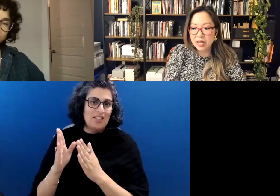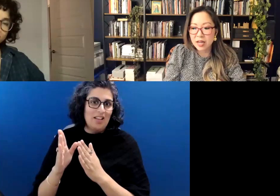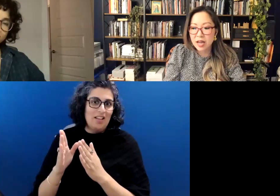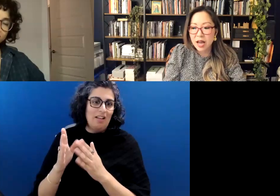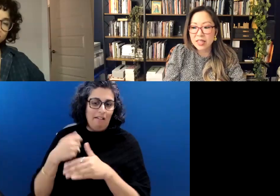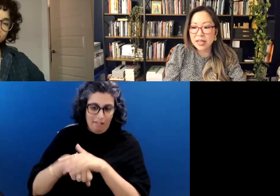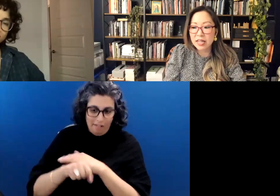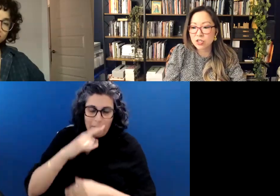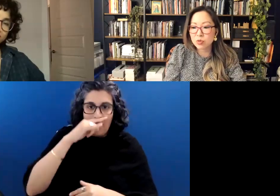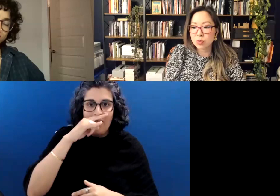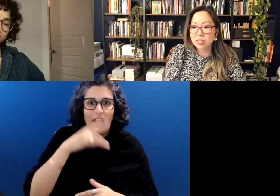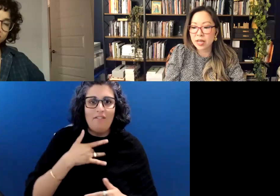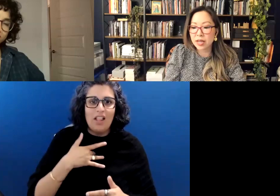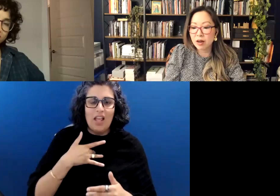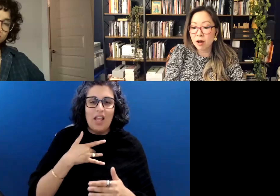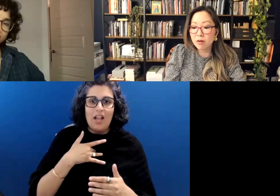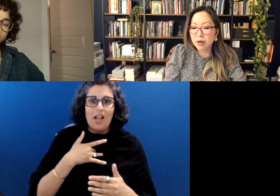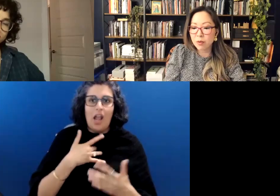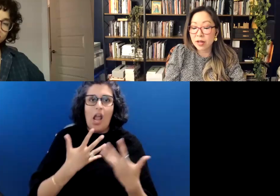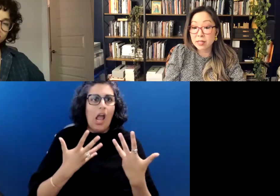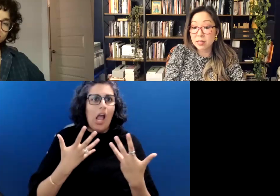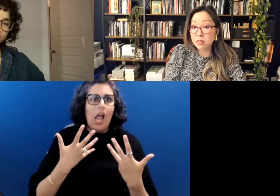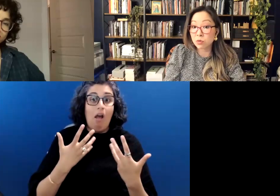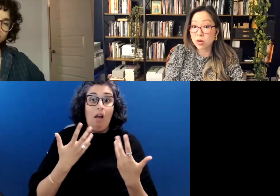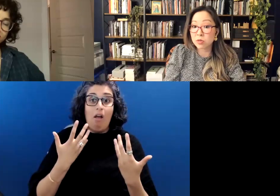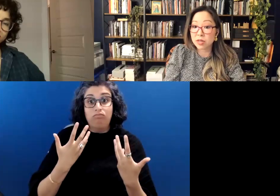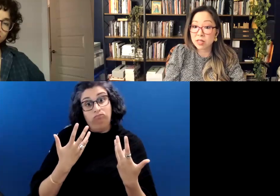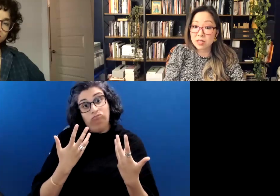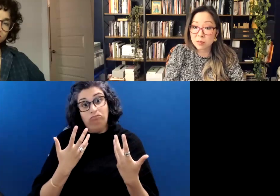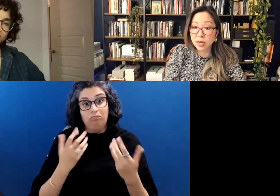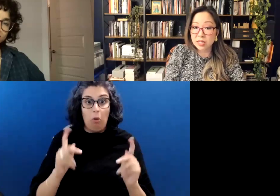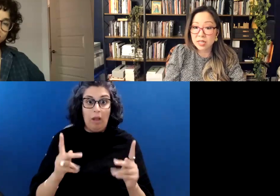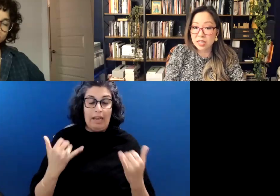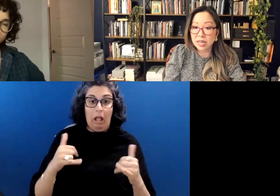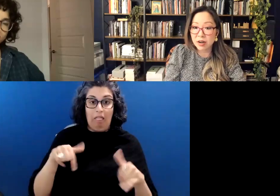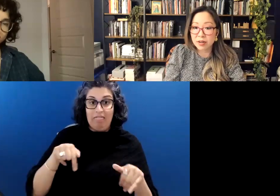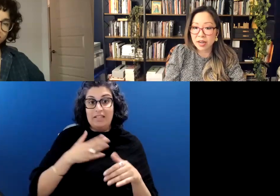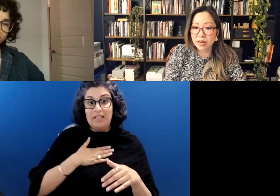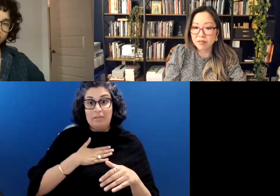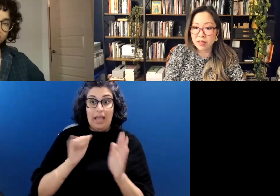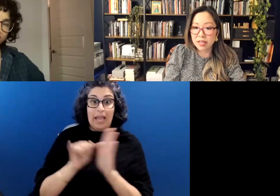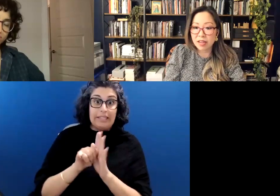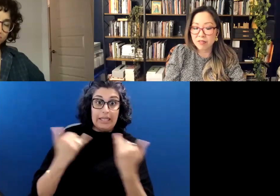kid, I think I just was like, all right. Well, I guess this is what I'm doing. And this is my identity now, and kind of gave